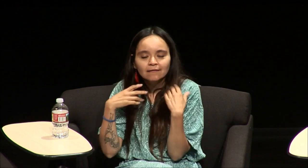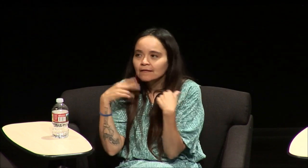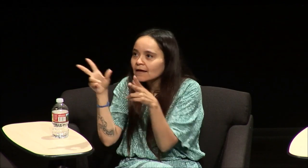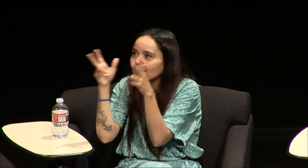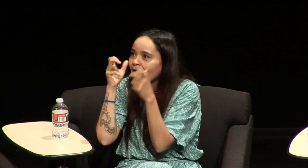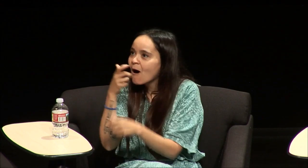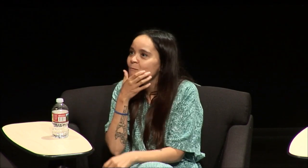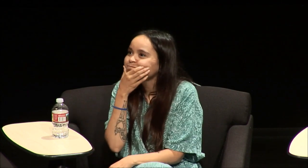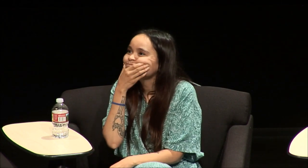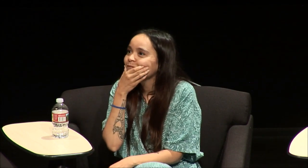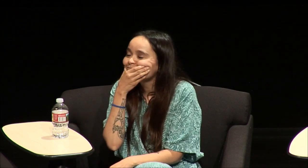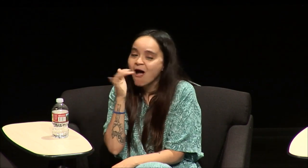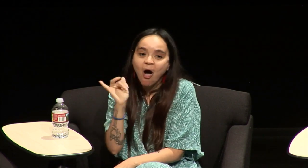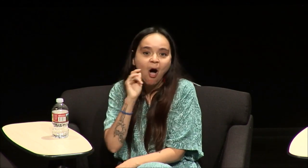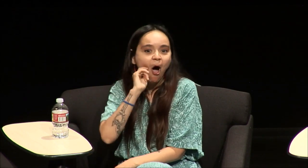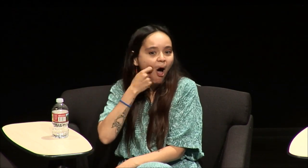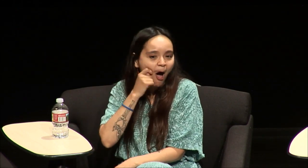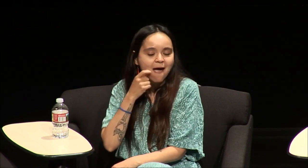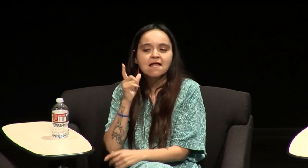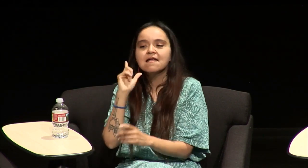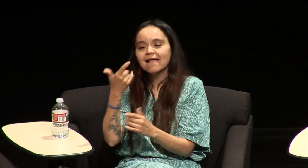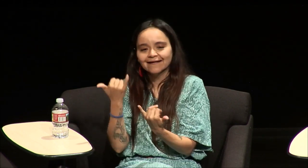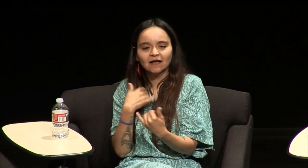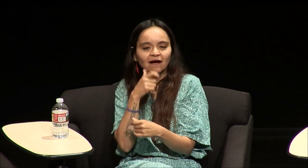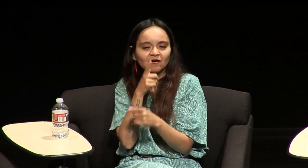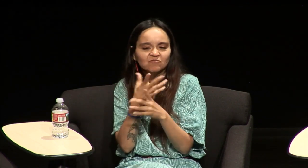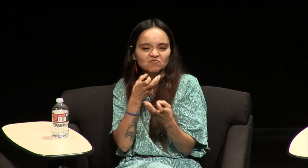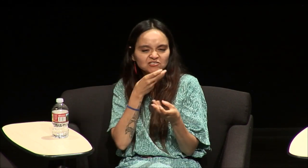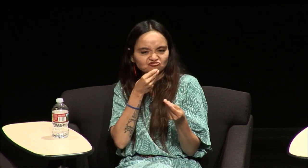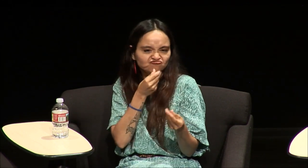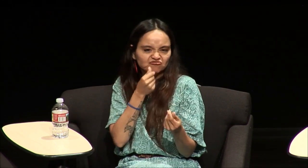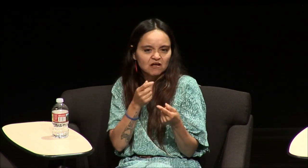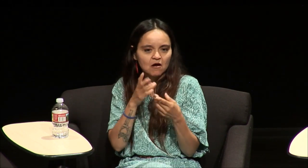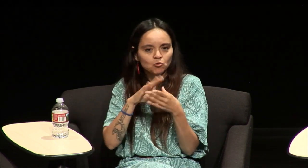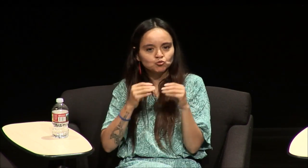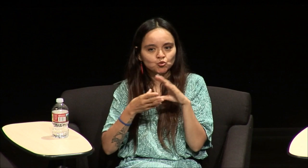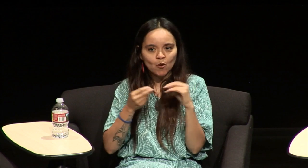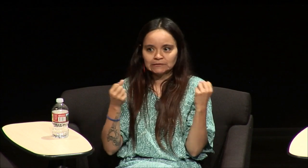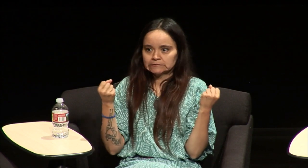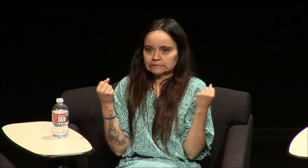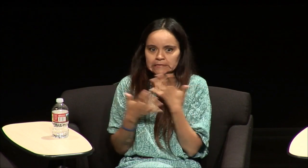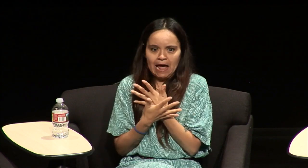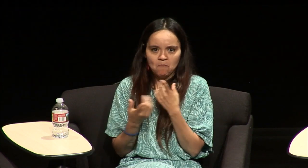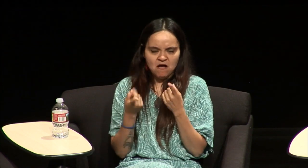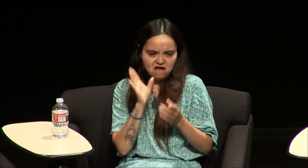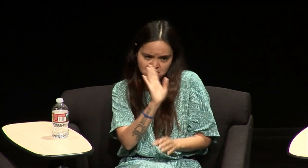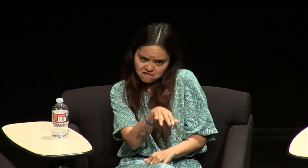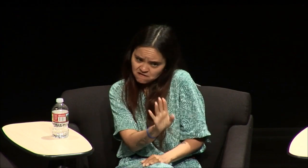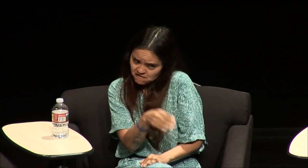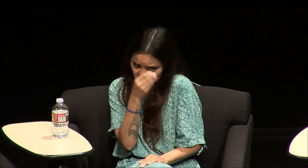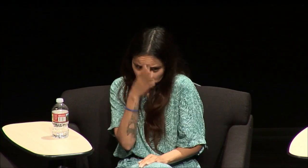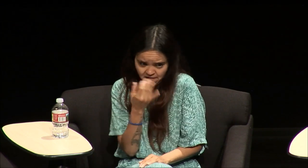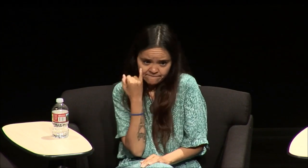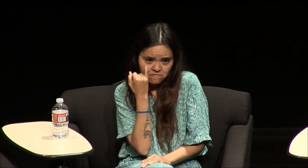you know we took the art on the box and we're like oh that's what we'll call it so my sister wanted to tell us stories you want to tell a scary story so she